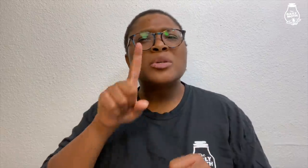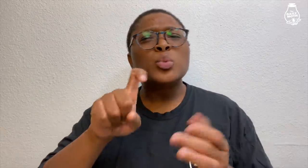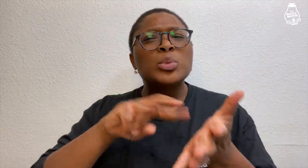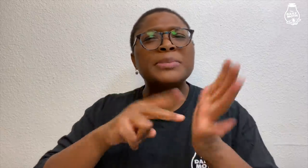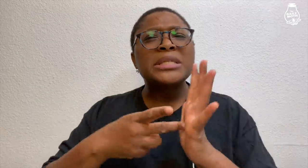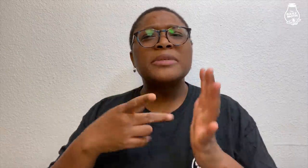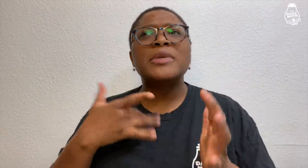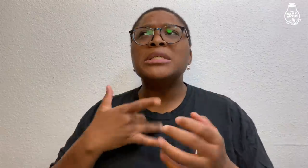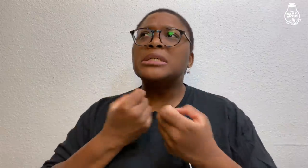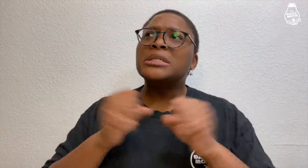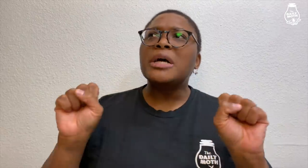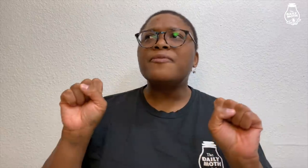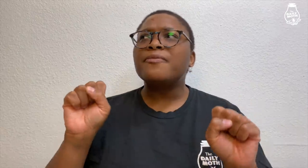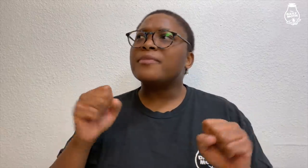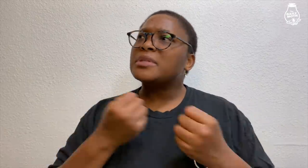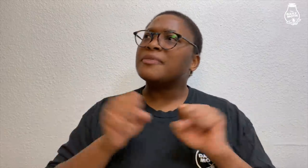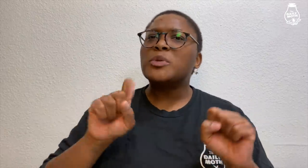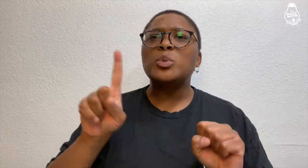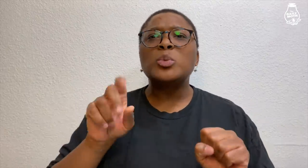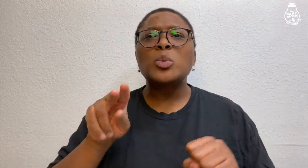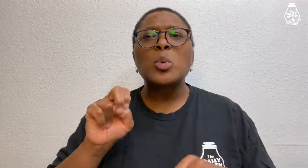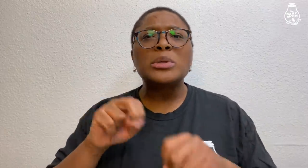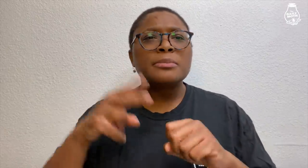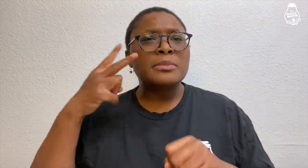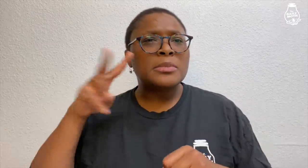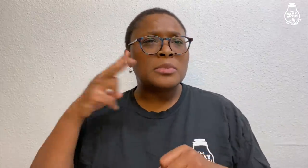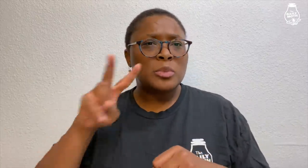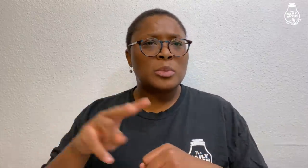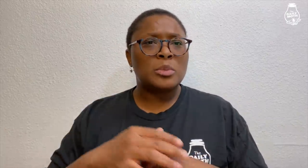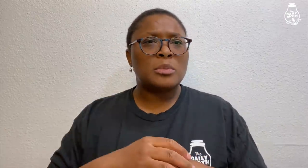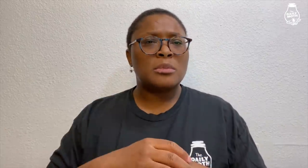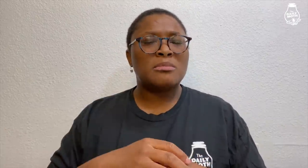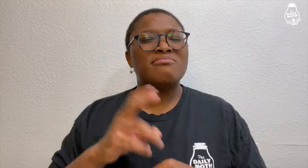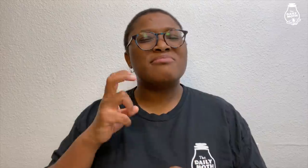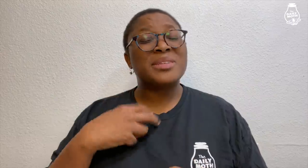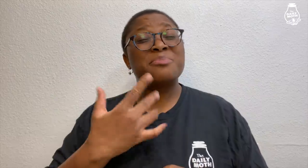The detective asked "What do you mean by that, by feeling safe and being in a safe zone in Mexico?"